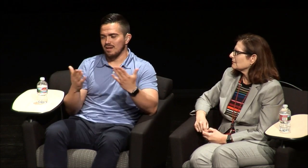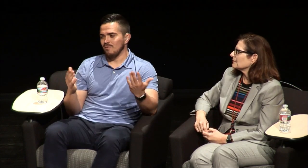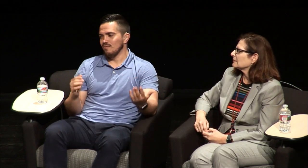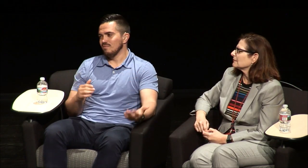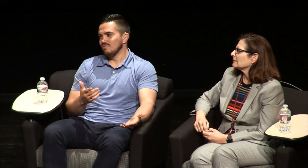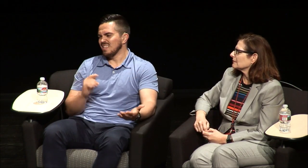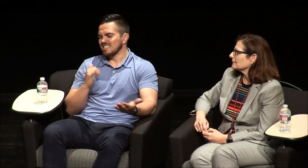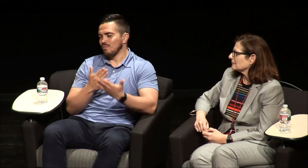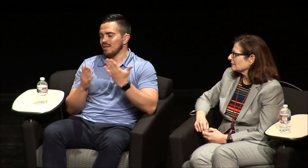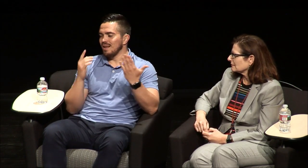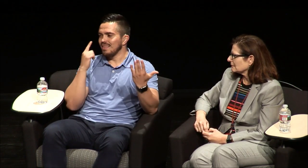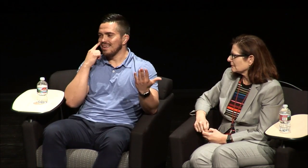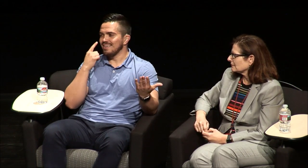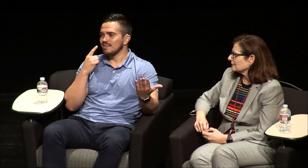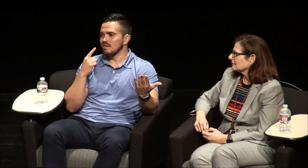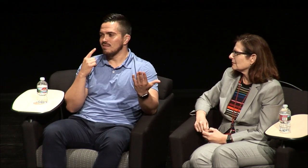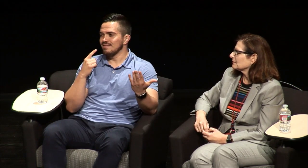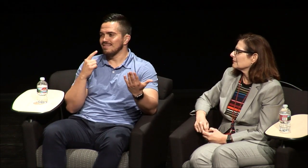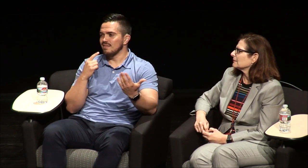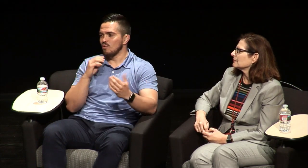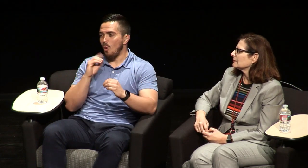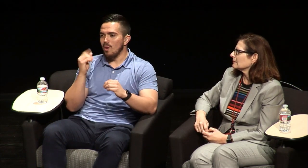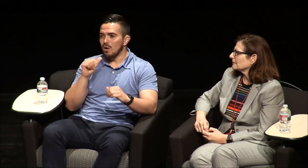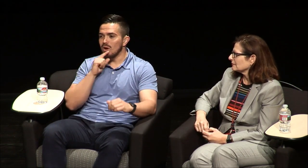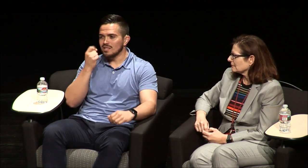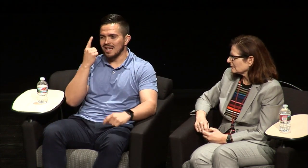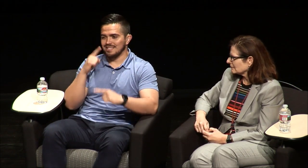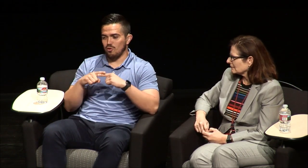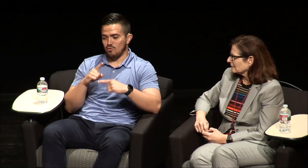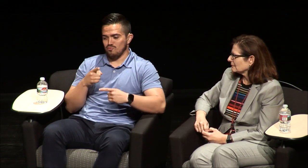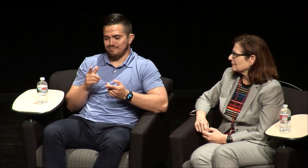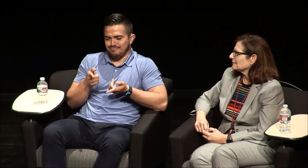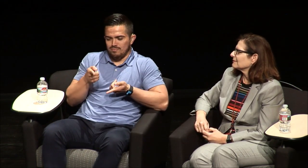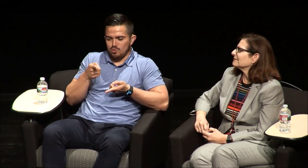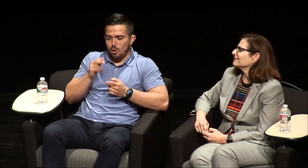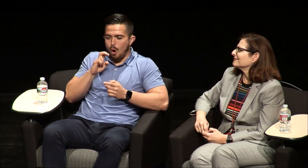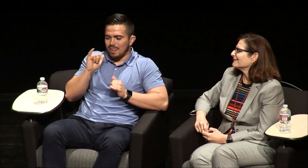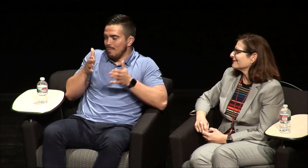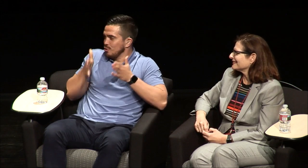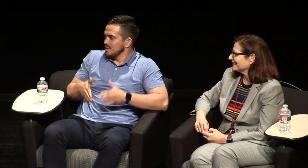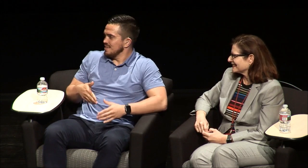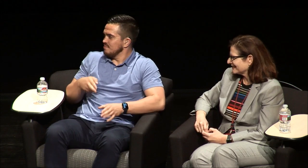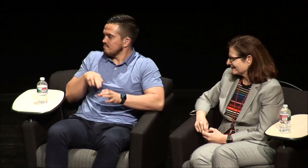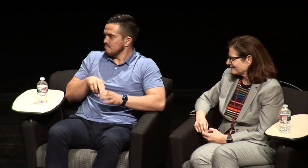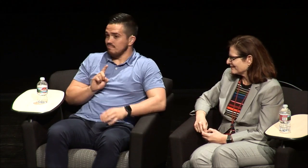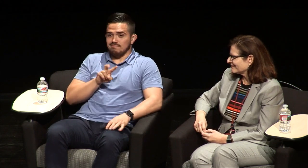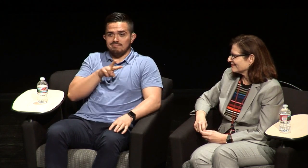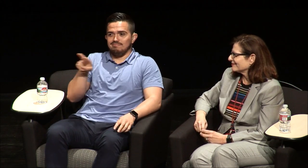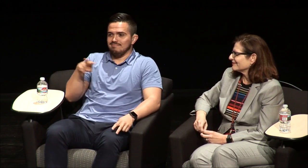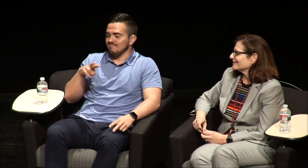and our eyes start back and forth through the classroom to figure out who's speaking and I don't know if people can understand it you know until